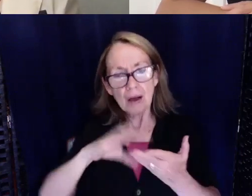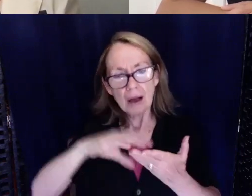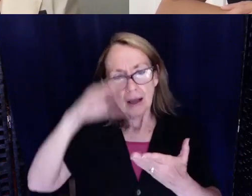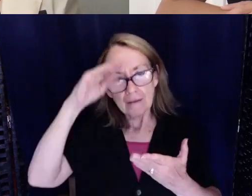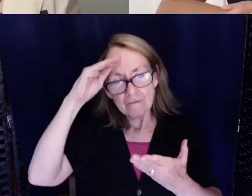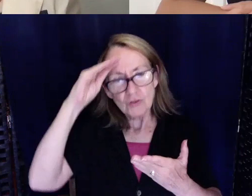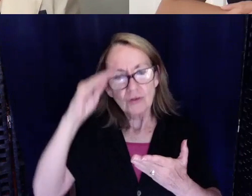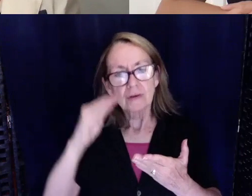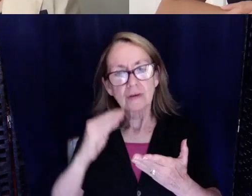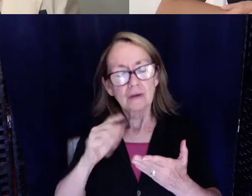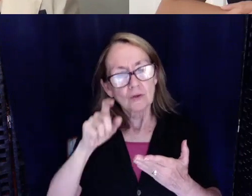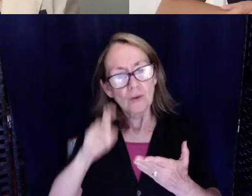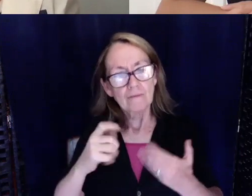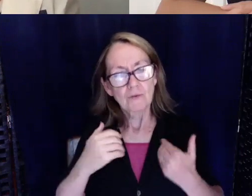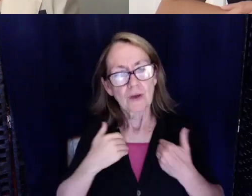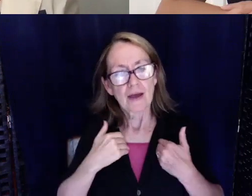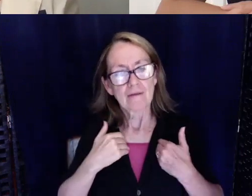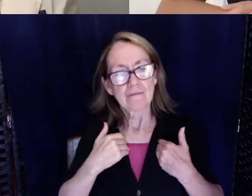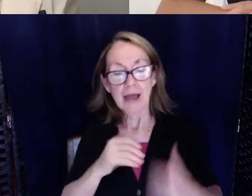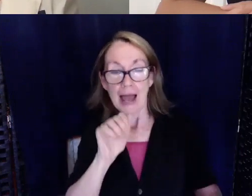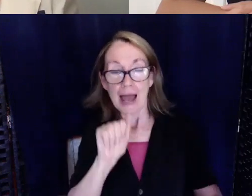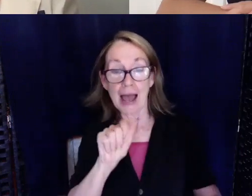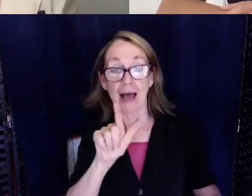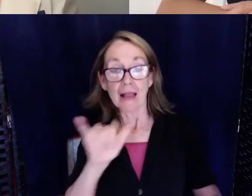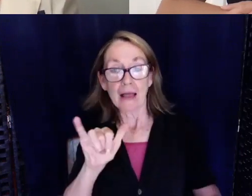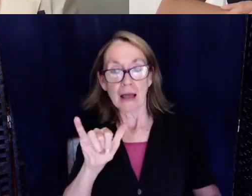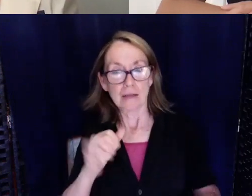that you have to have an ally on your floor. You have a plan,